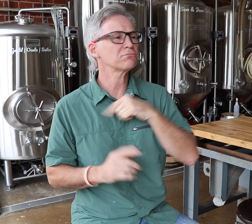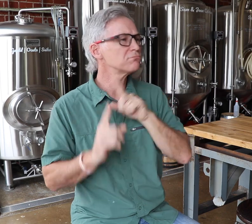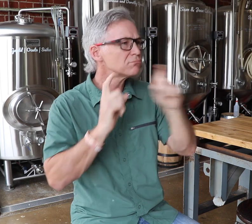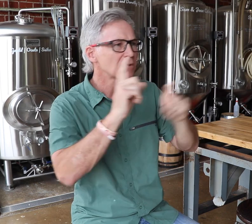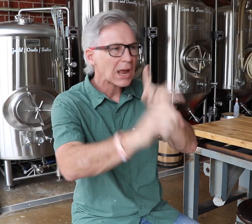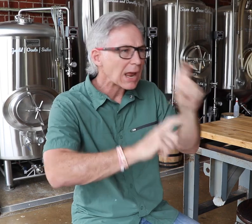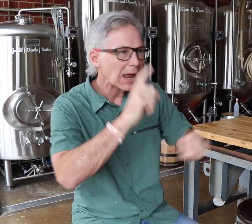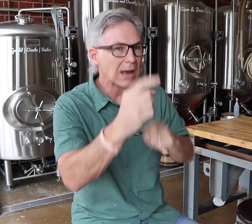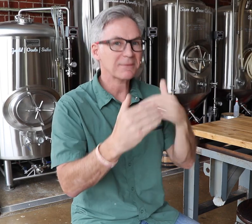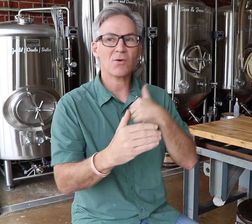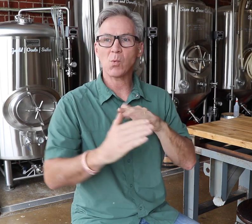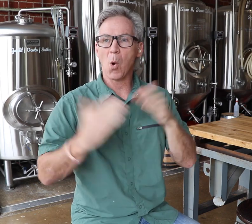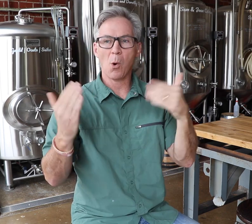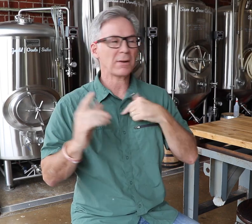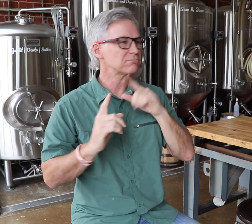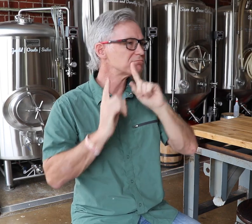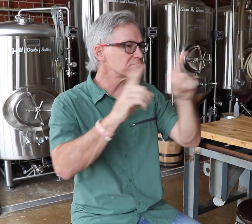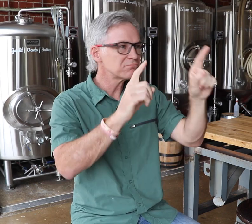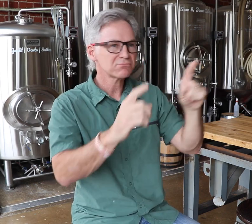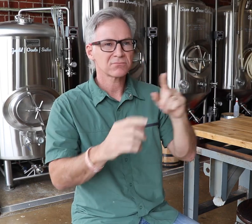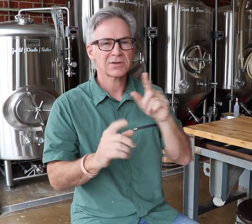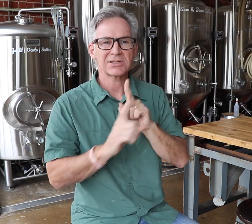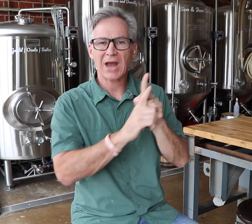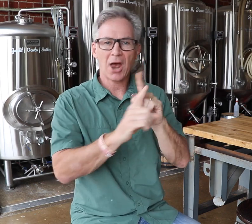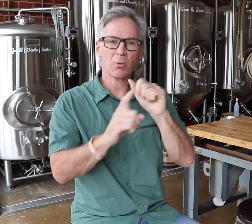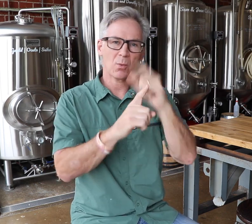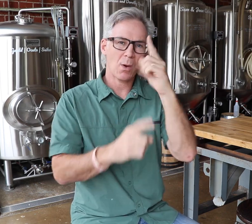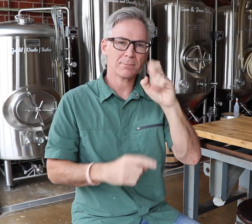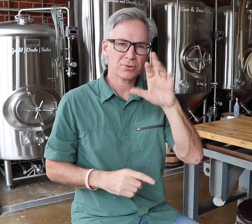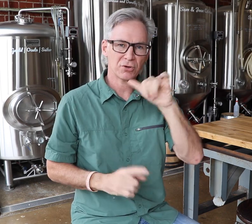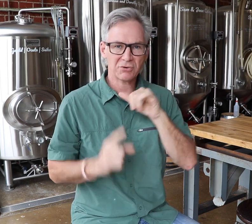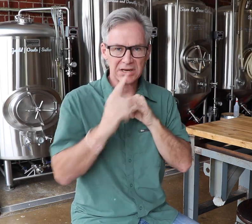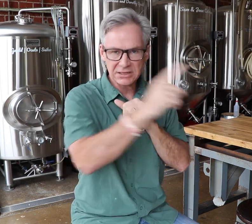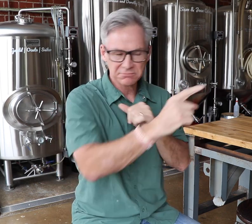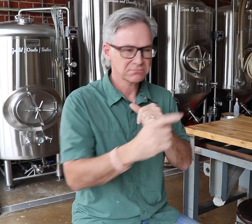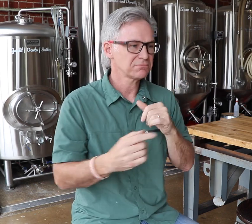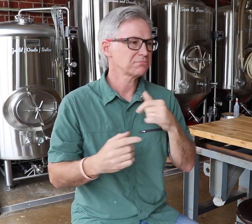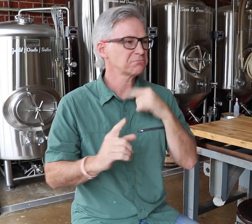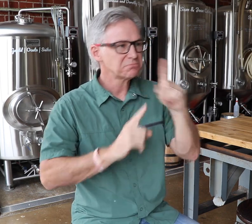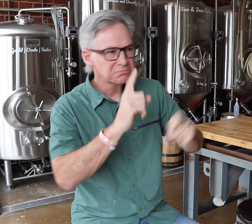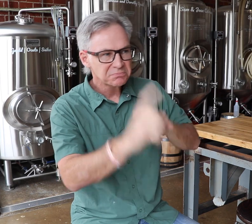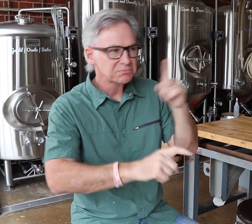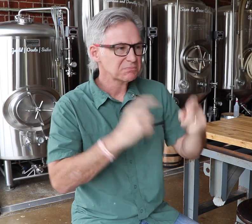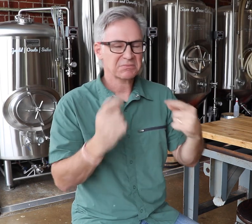we went to a lot of breweries, shadowed people at their brewery, and I’d asked a lot of questions.